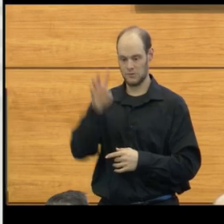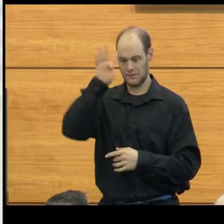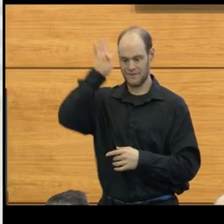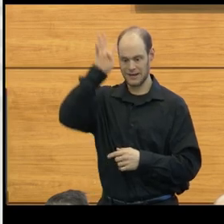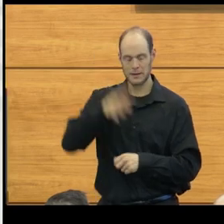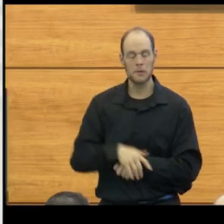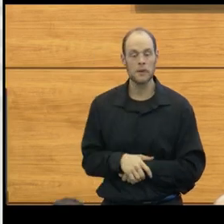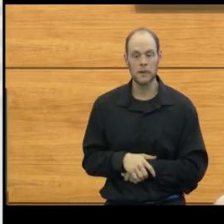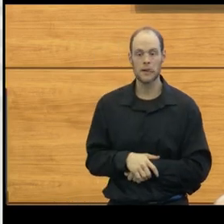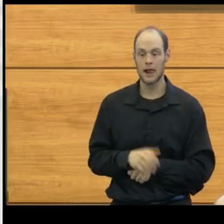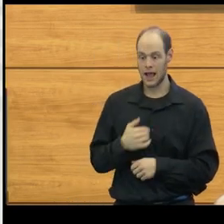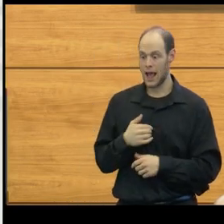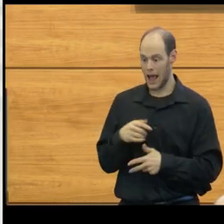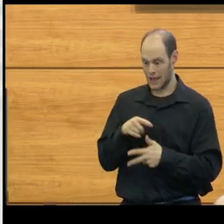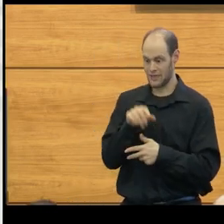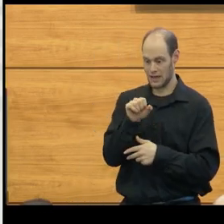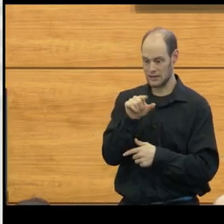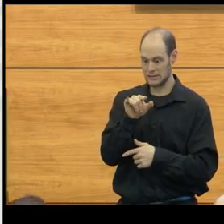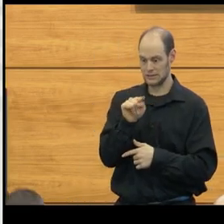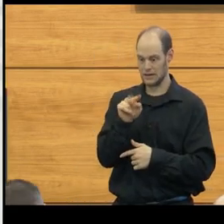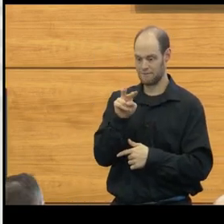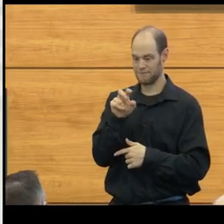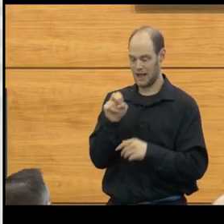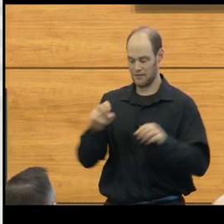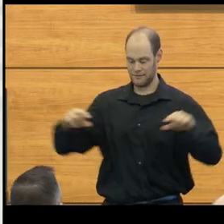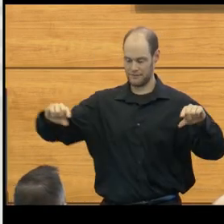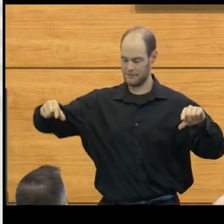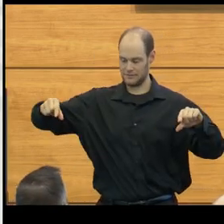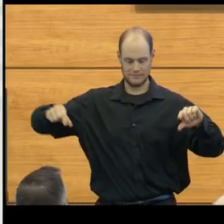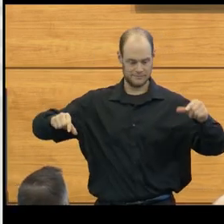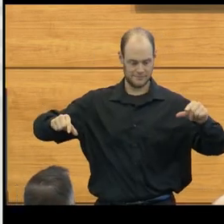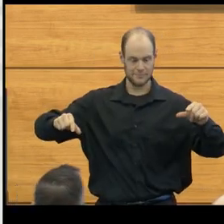It had the slit valve system on either side, as I described.